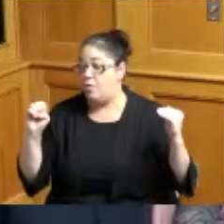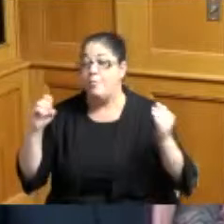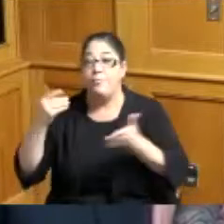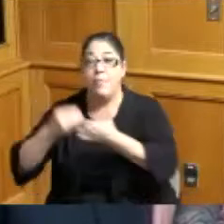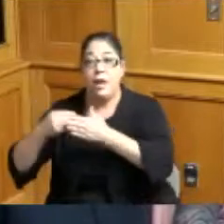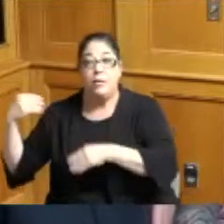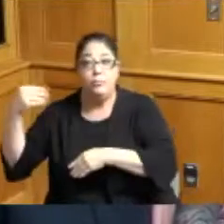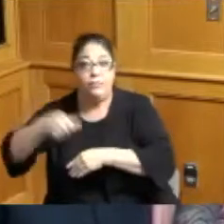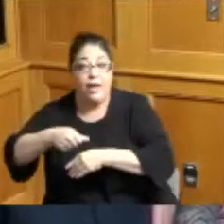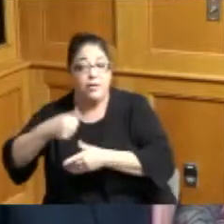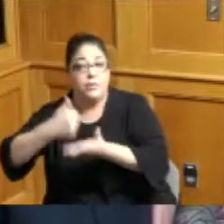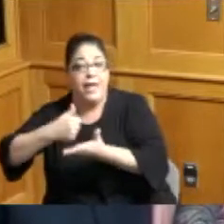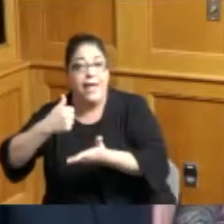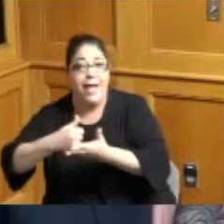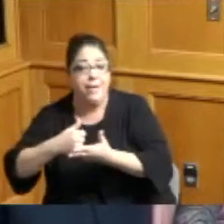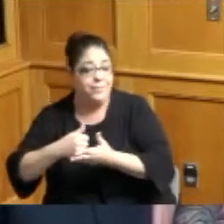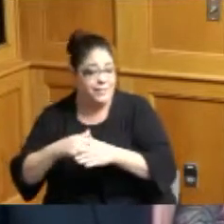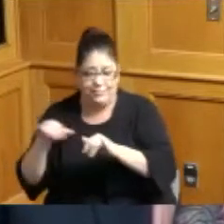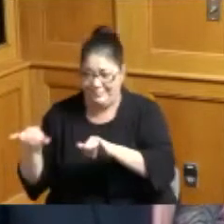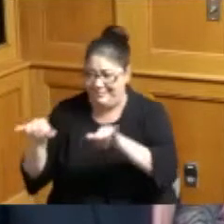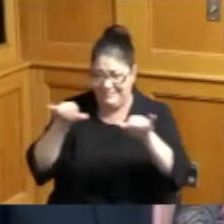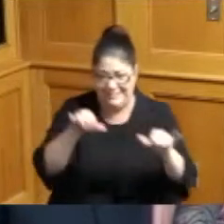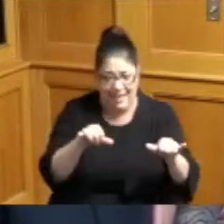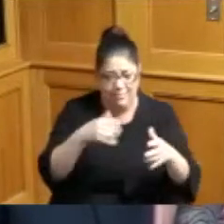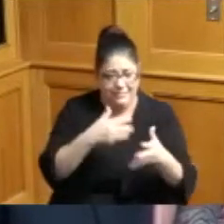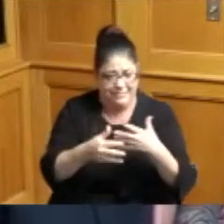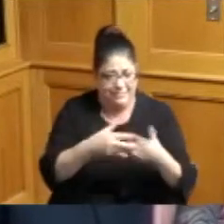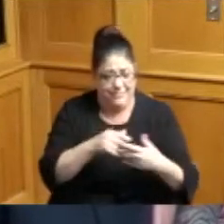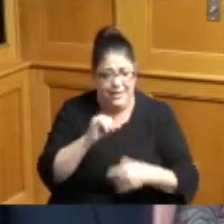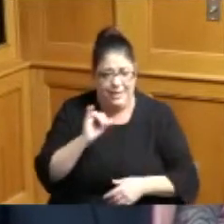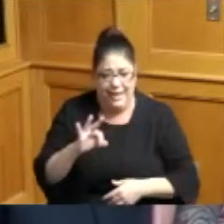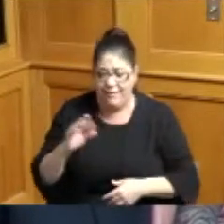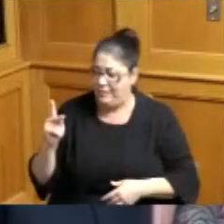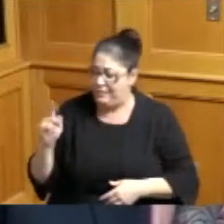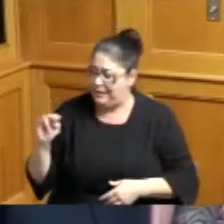it should be because the needs aren't different whether it's a foster parent or a kin parent the